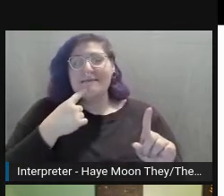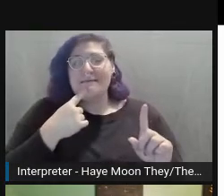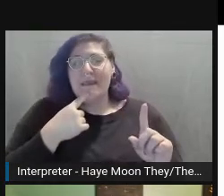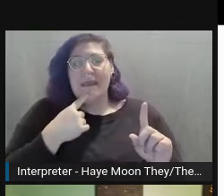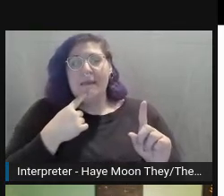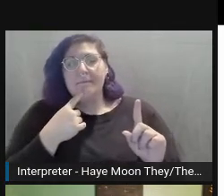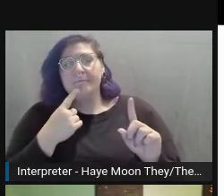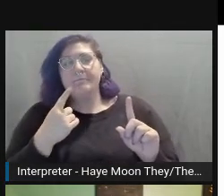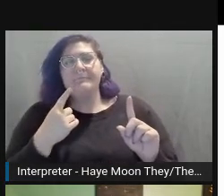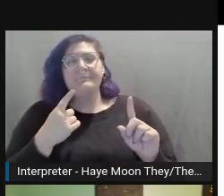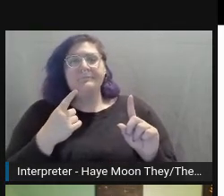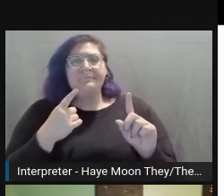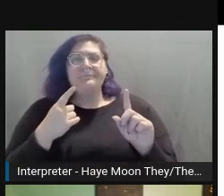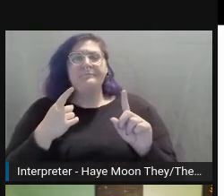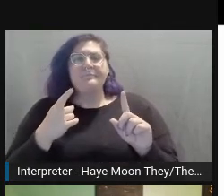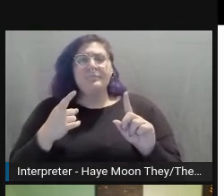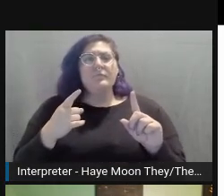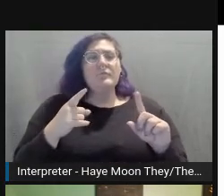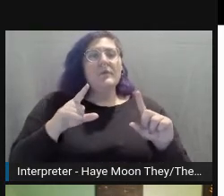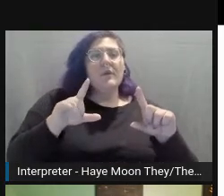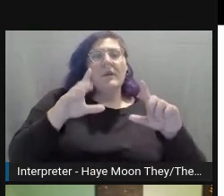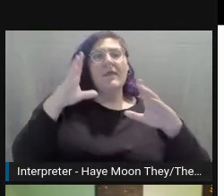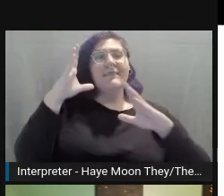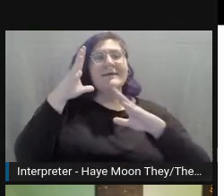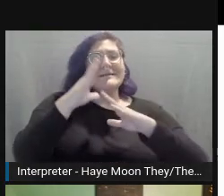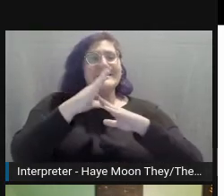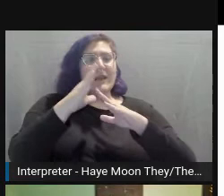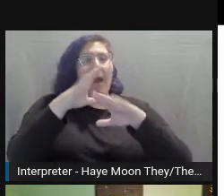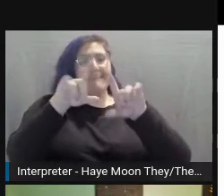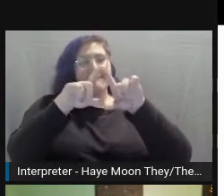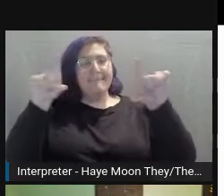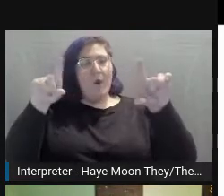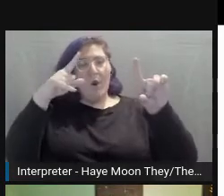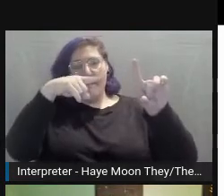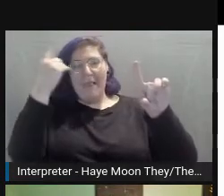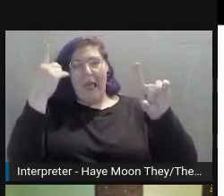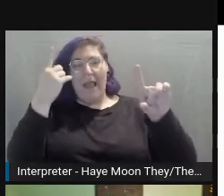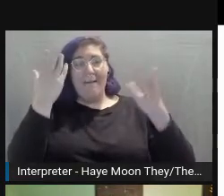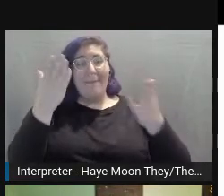where it's black, instead was maybe like a, let's say a tan color.